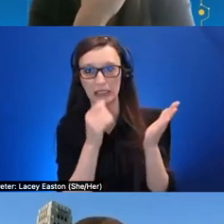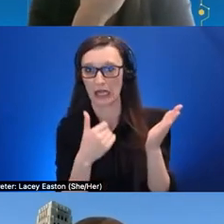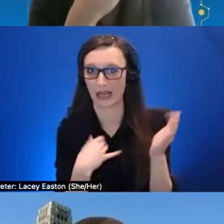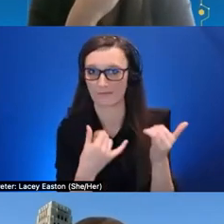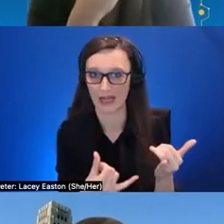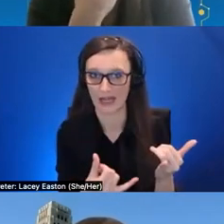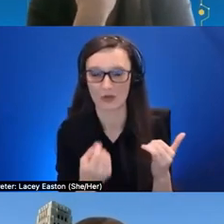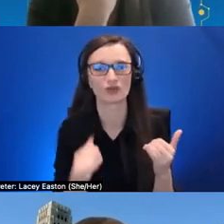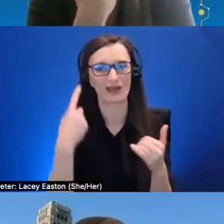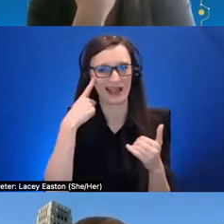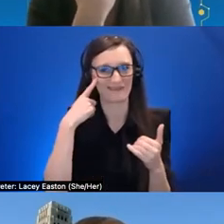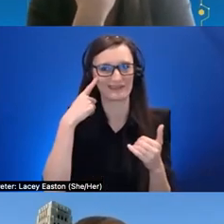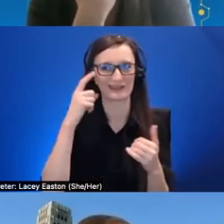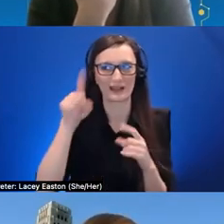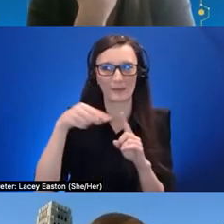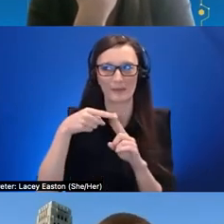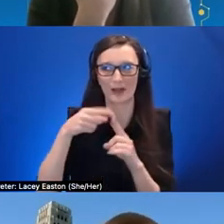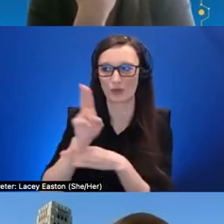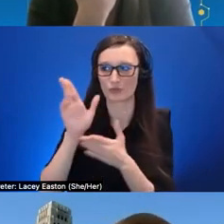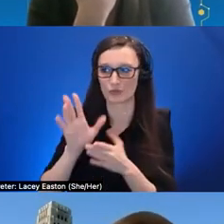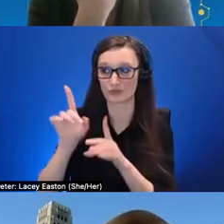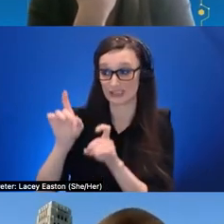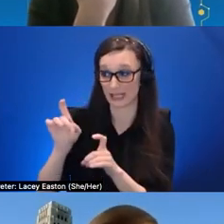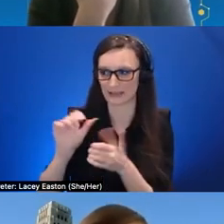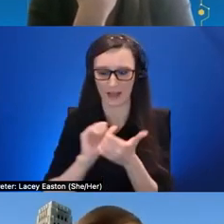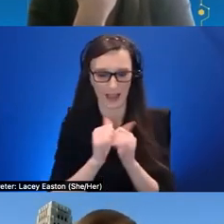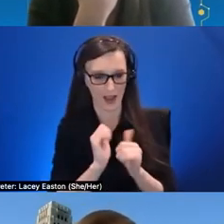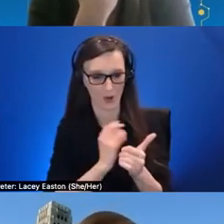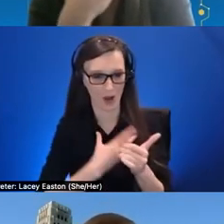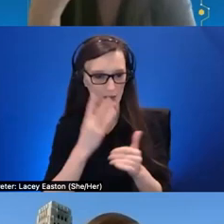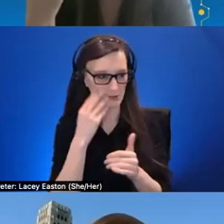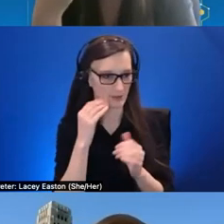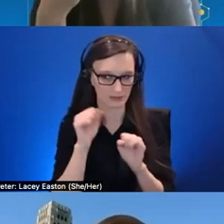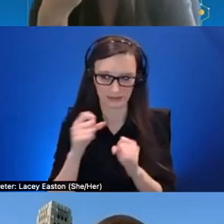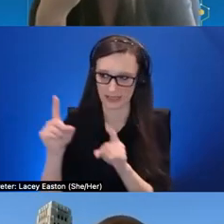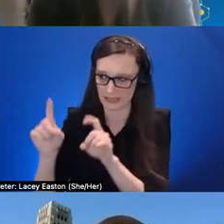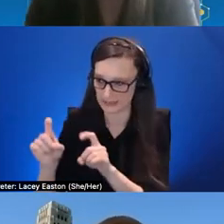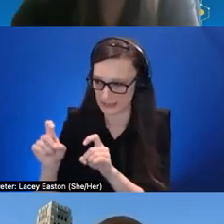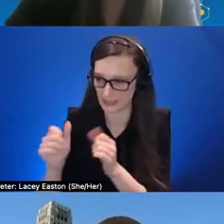and how can we actually test our experiences with people who use assistive tech on a daily basis